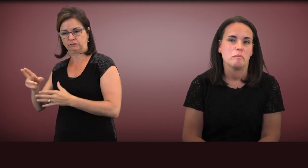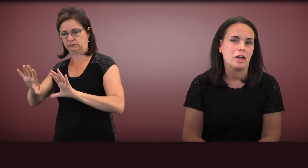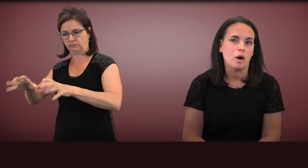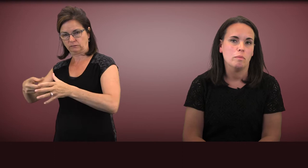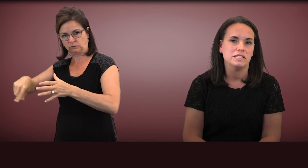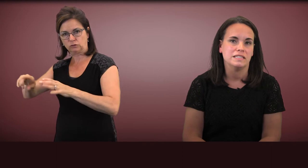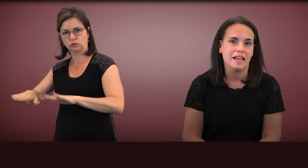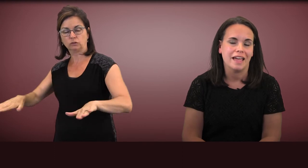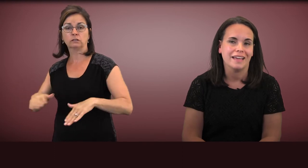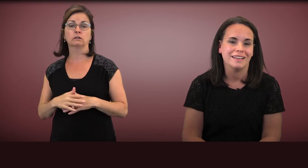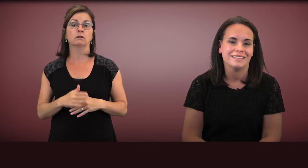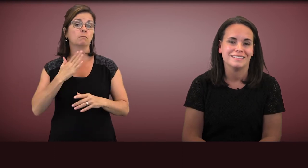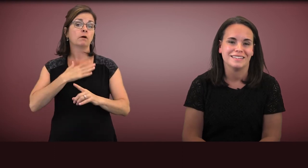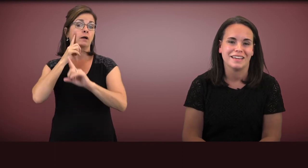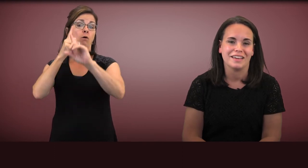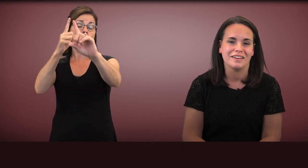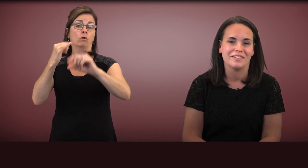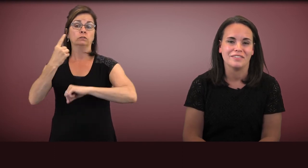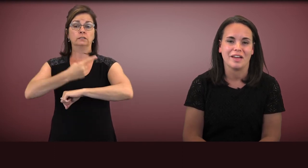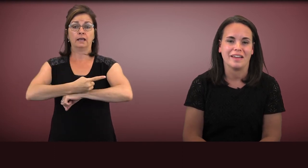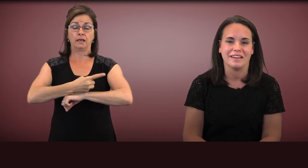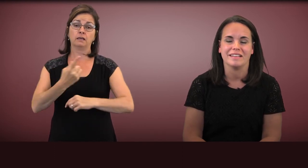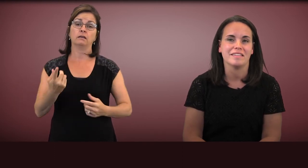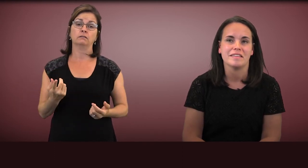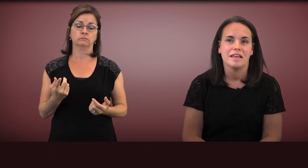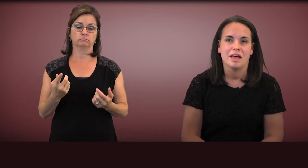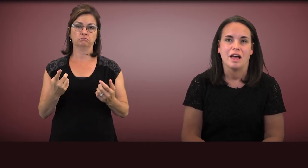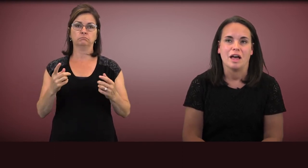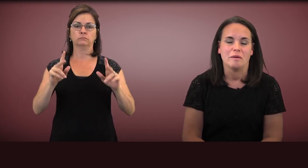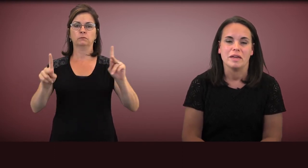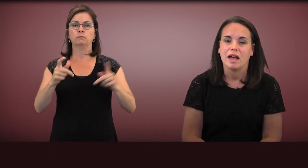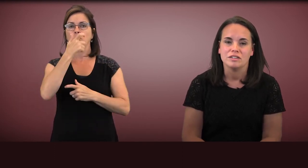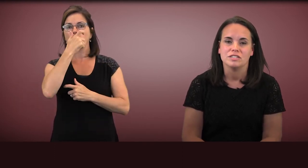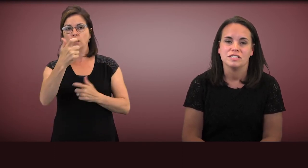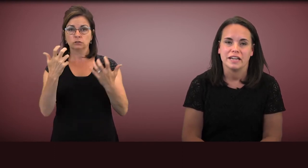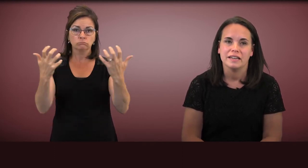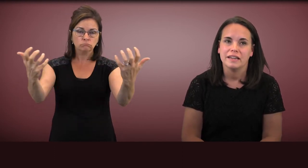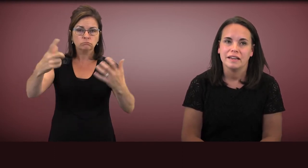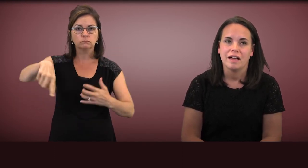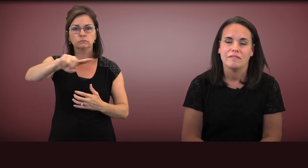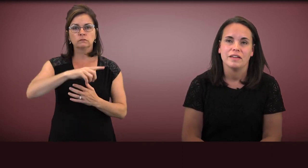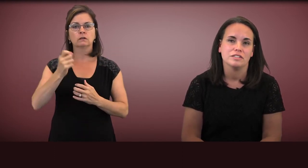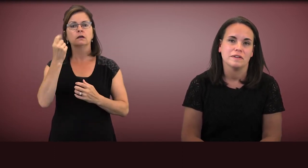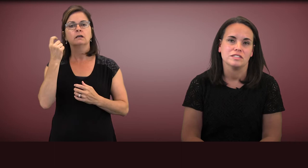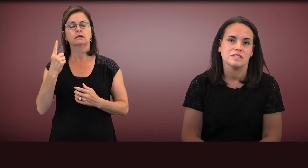But my hope today is to give the audience an understanding of interventions